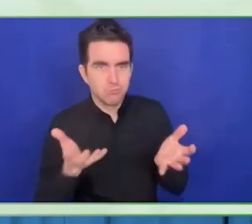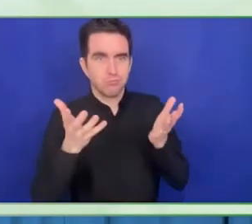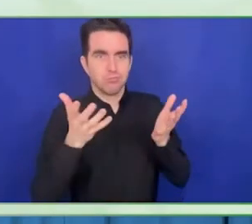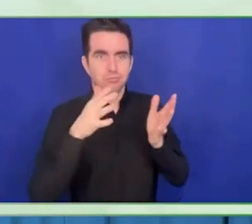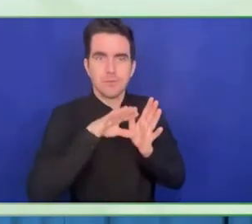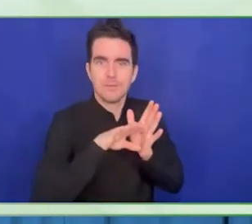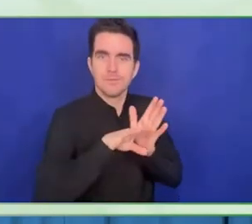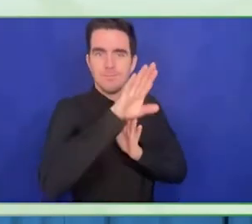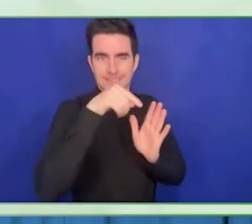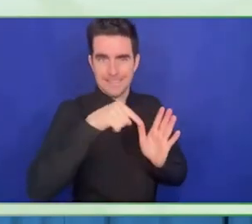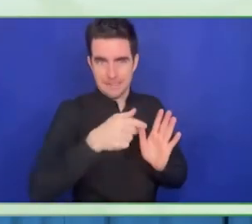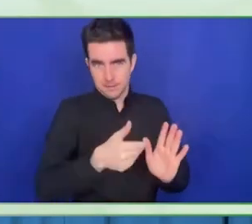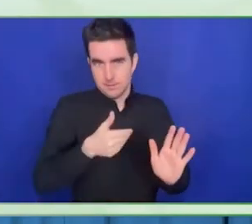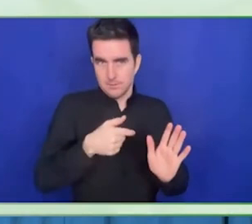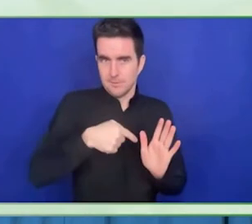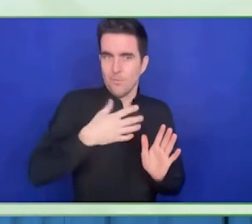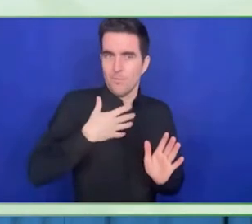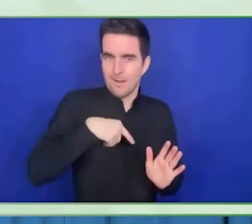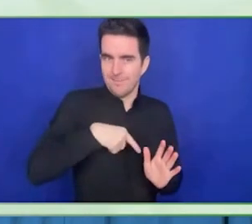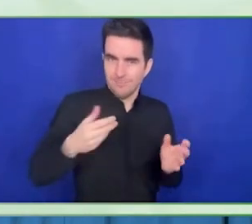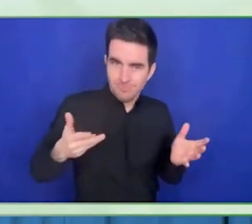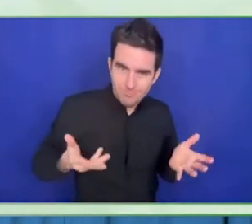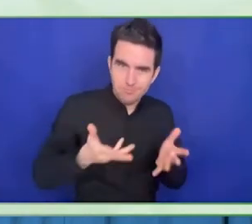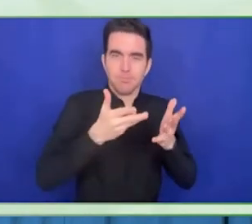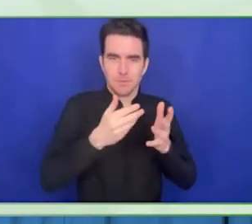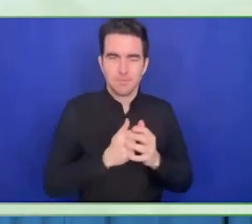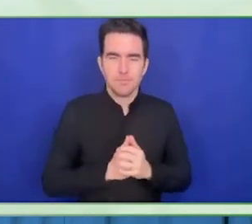partners like start-ups, investors and accelerators.